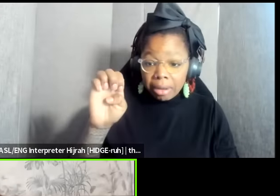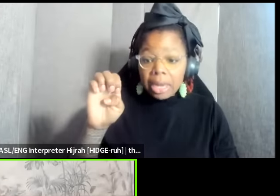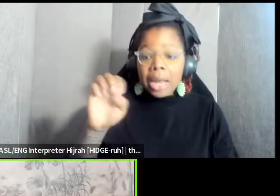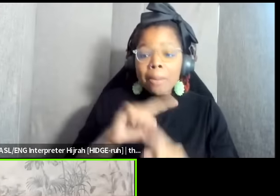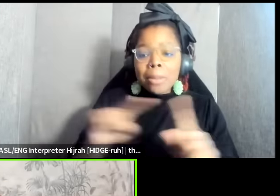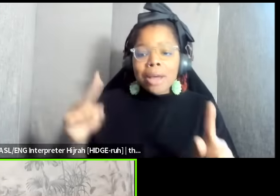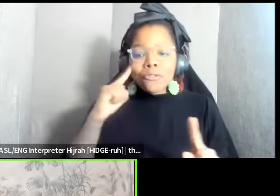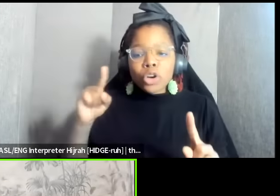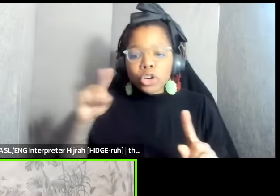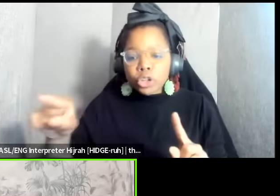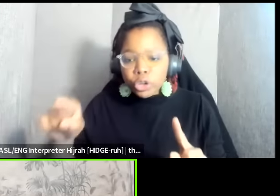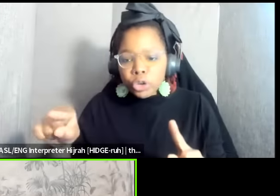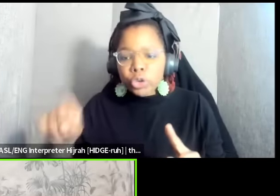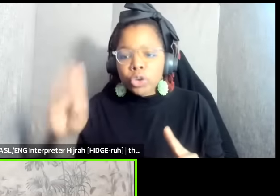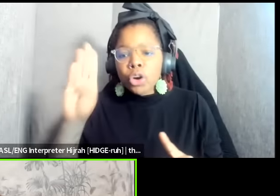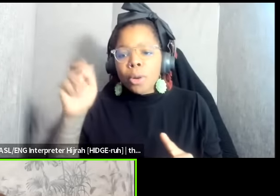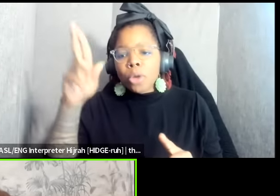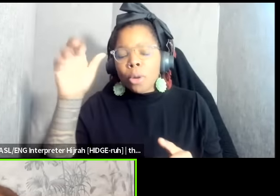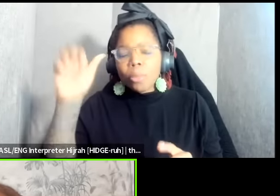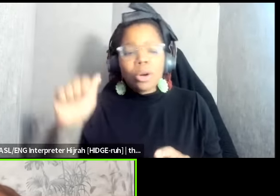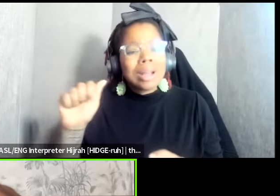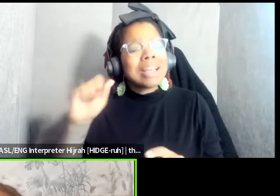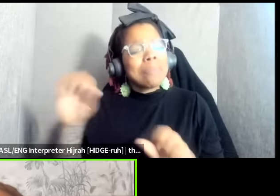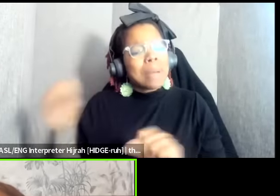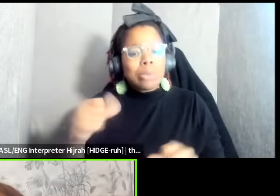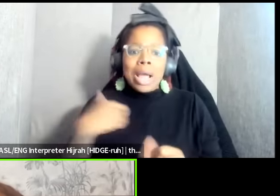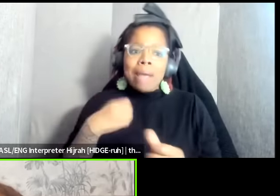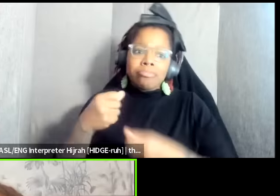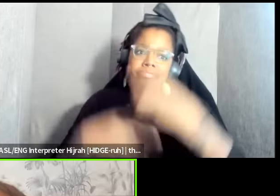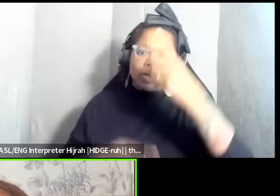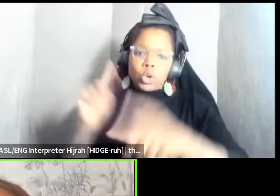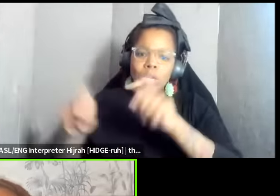possible I have a lot of questions for you but could you provide the historical context